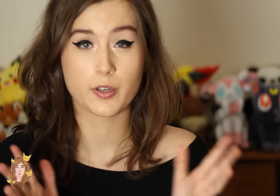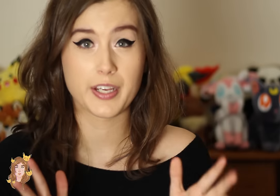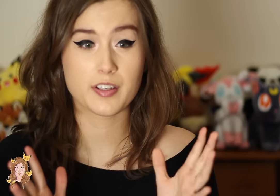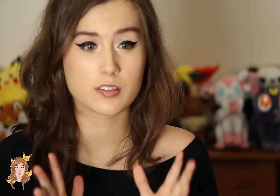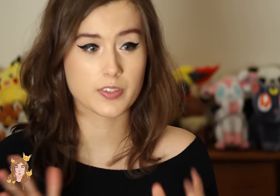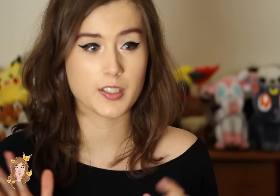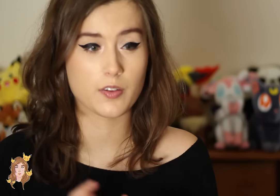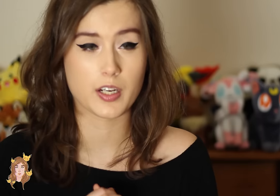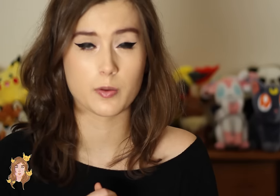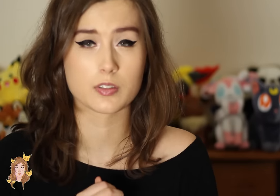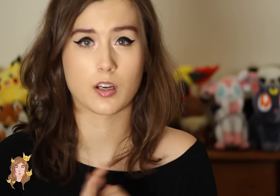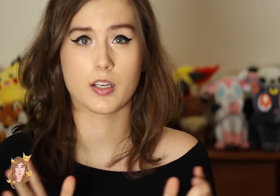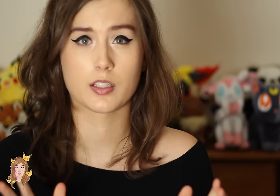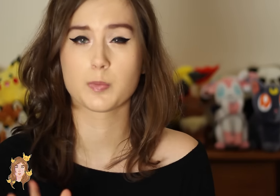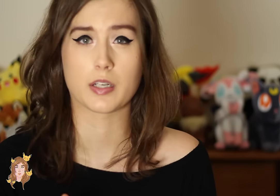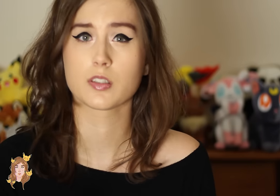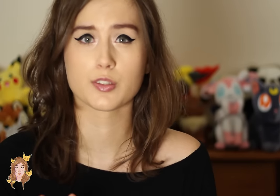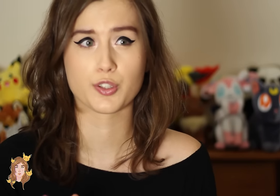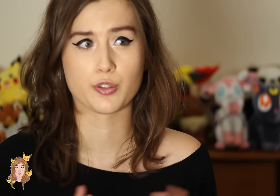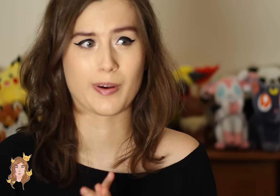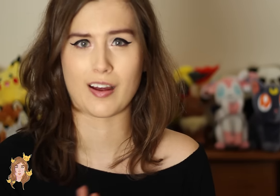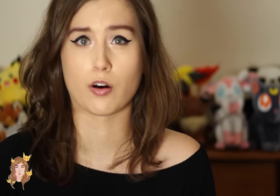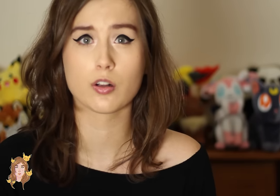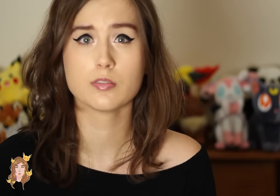So, here is a video that I was not expecting to do at all.